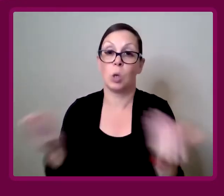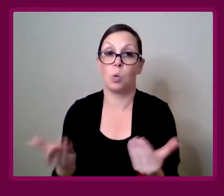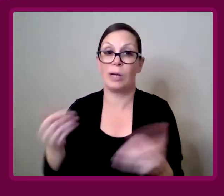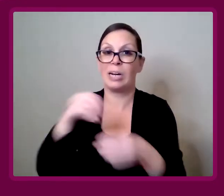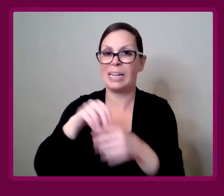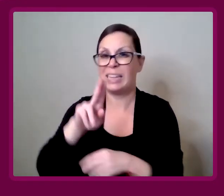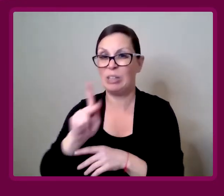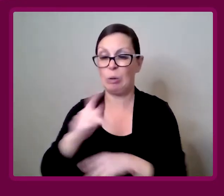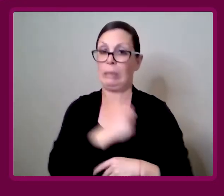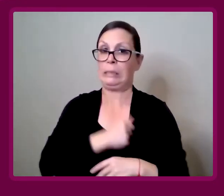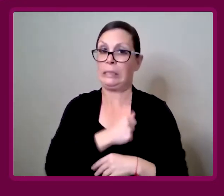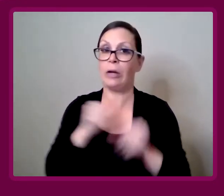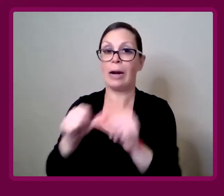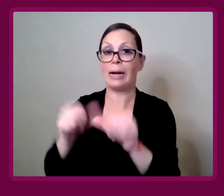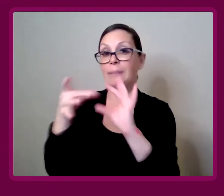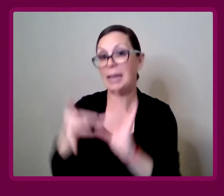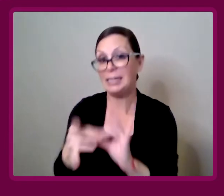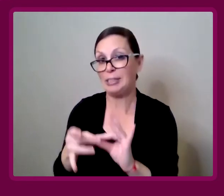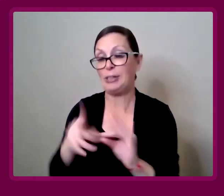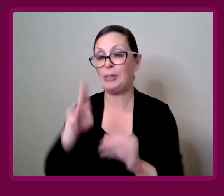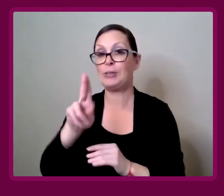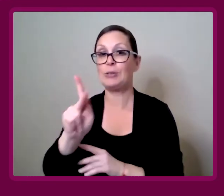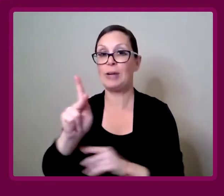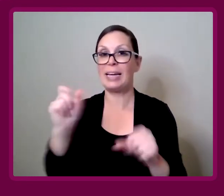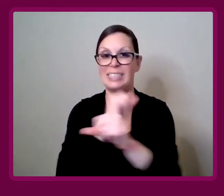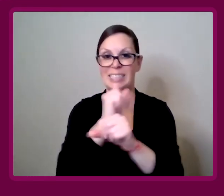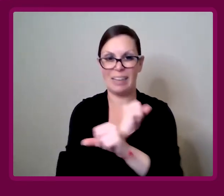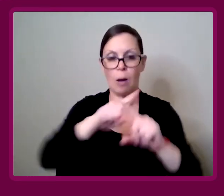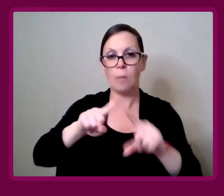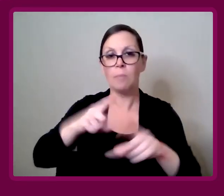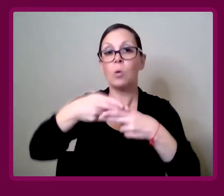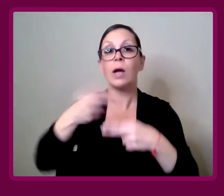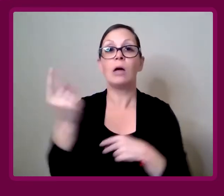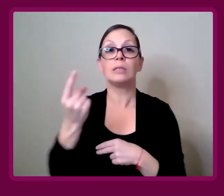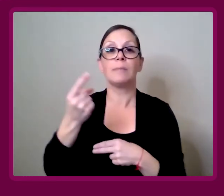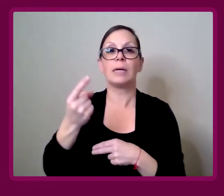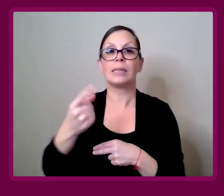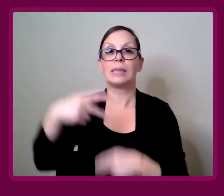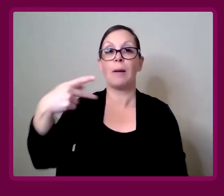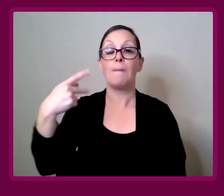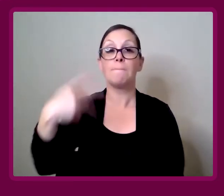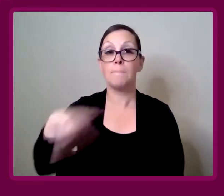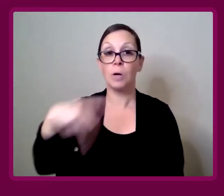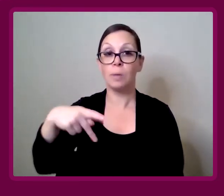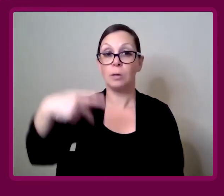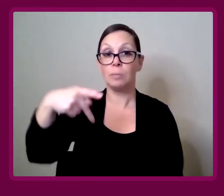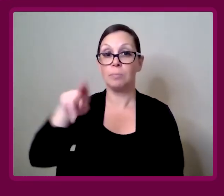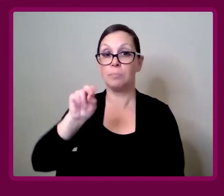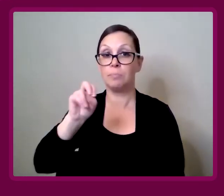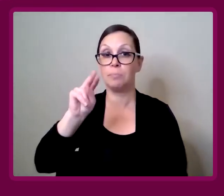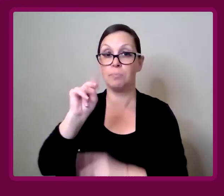In the UK, sorry to keep referencing the UK, but stats, there's something we call the Purple Pound.